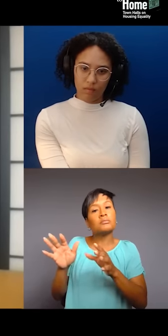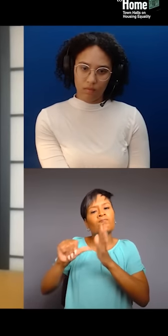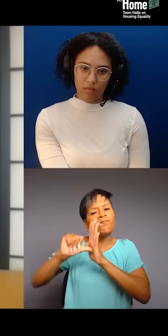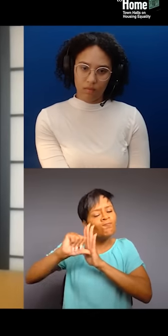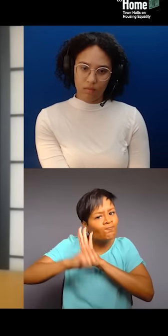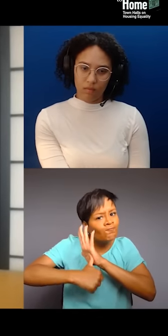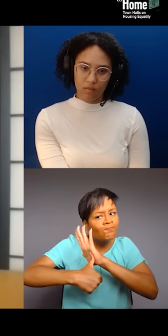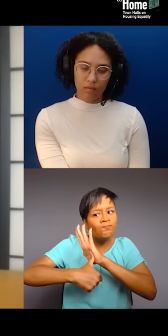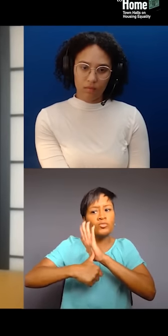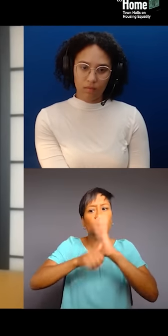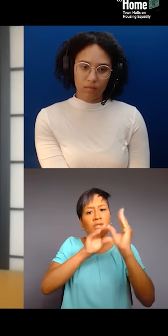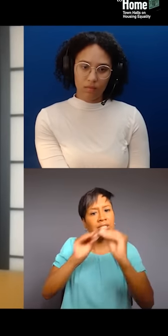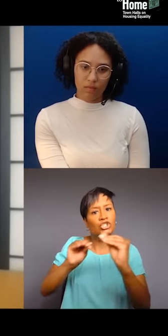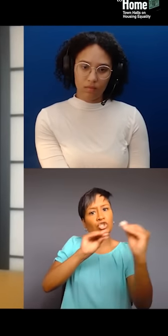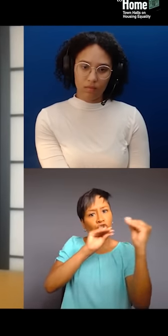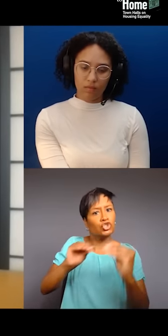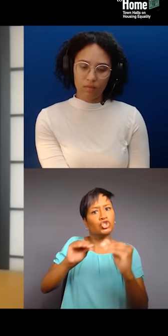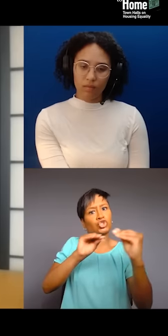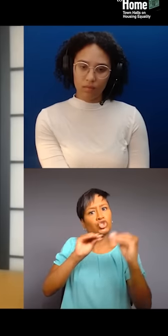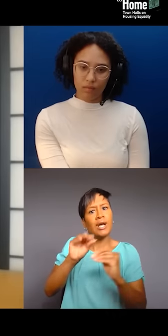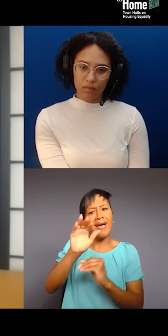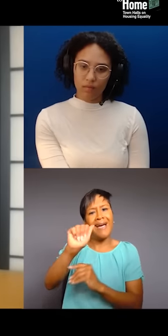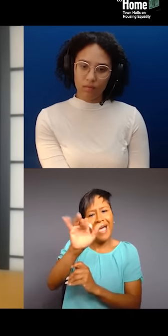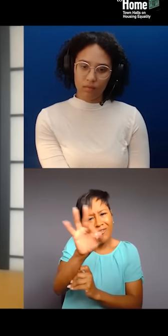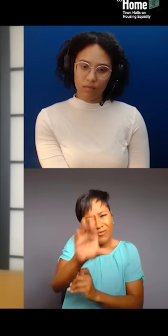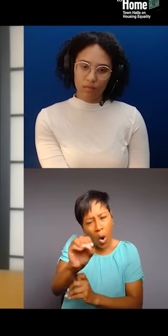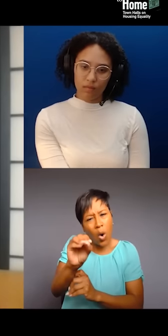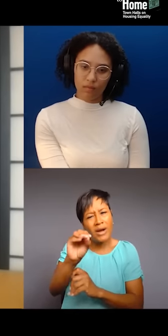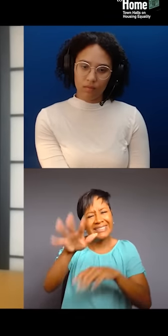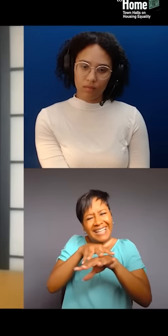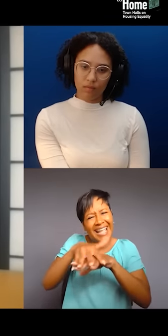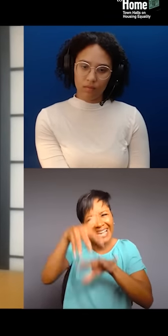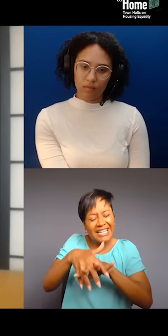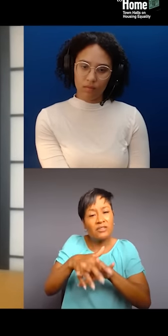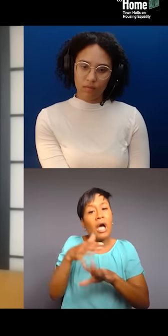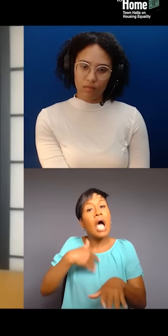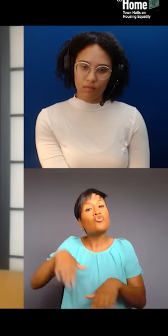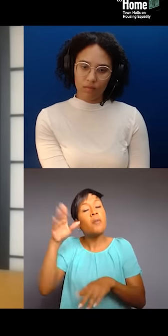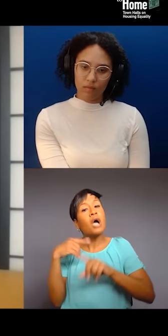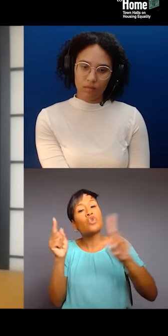I grew up going to powwows. I grew up a jingle dress dancer, if there are any native folk who know what that is. I grew up, you know,